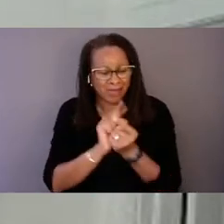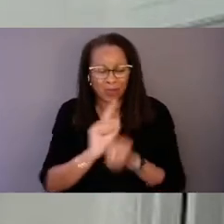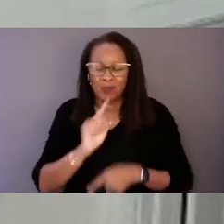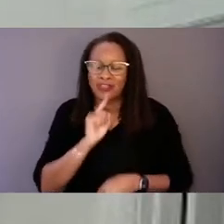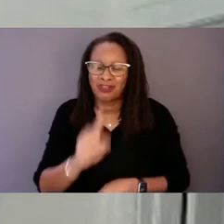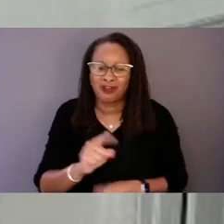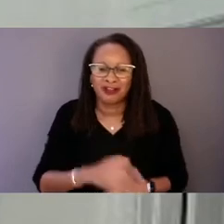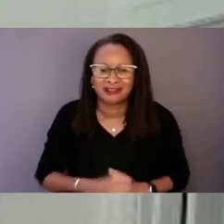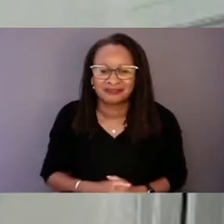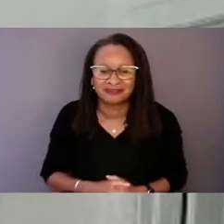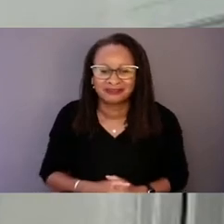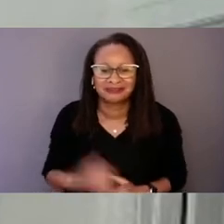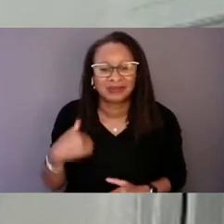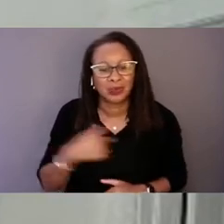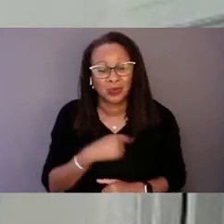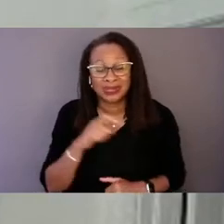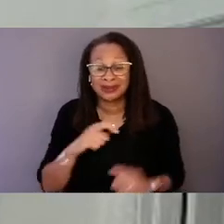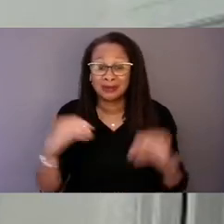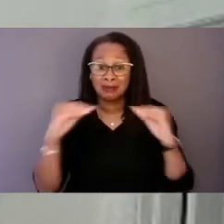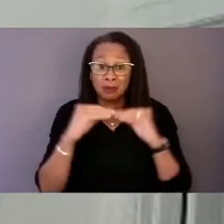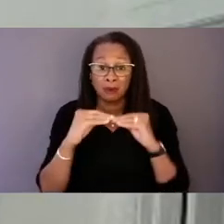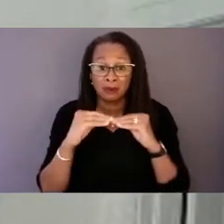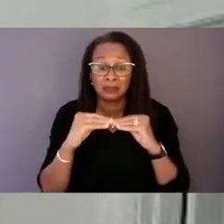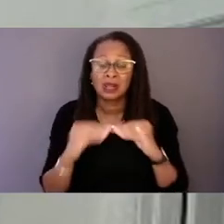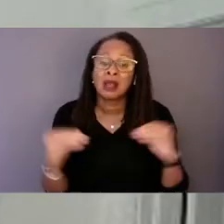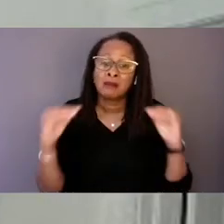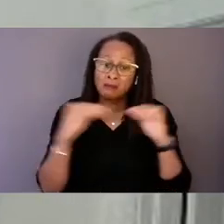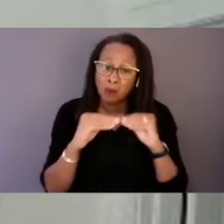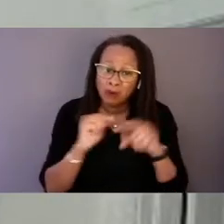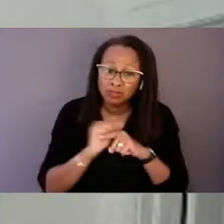We need more, we need more training in that.